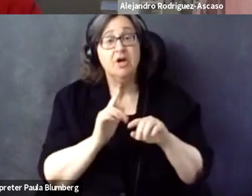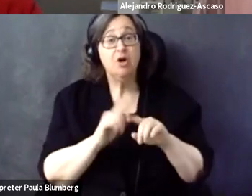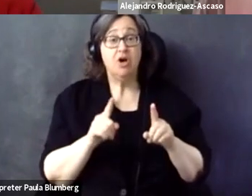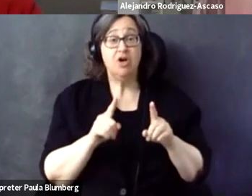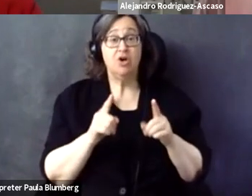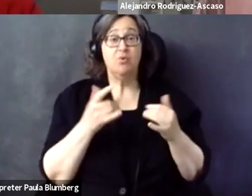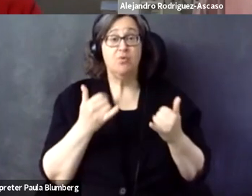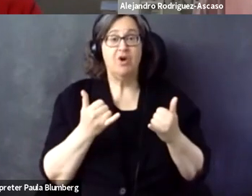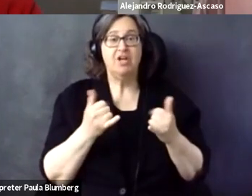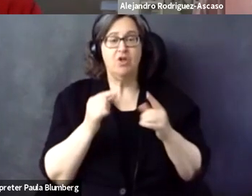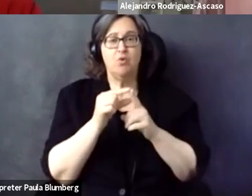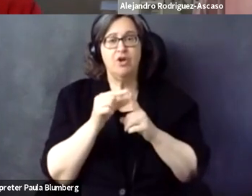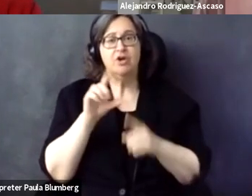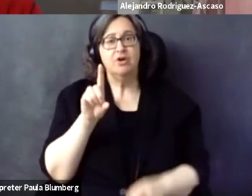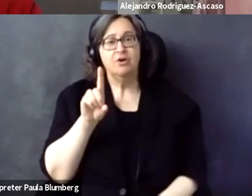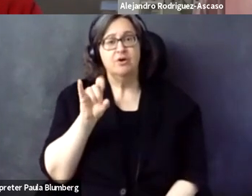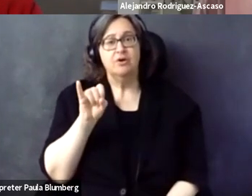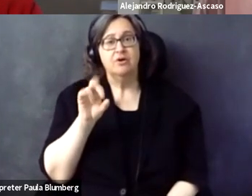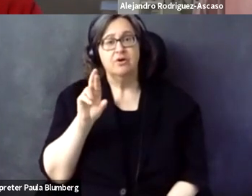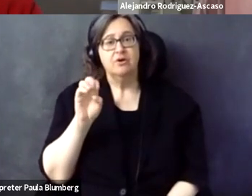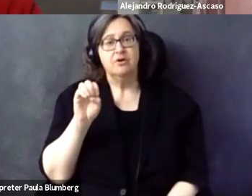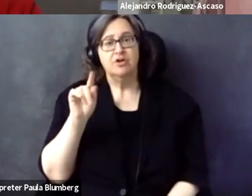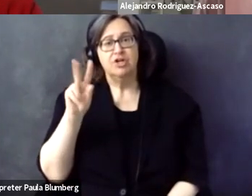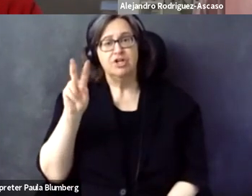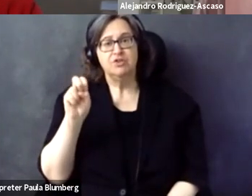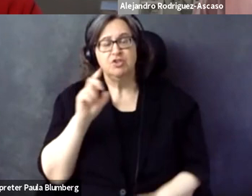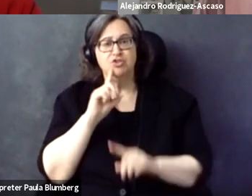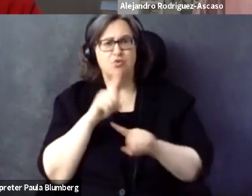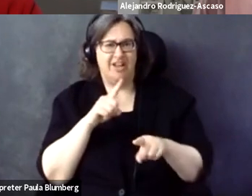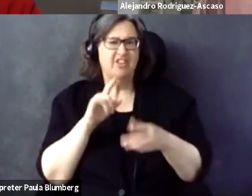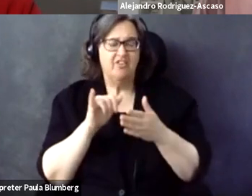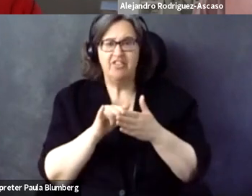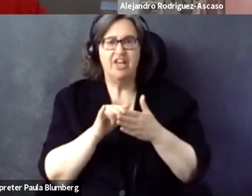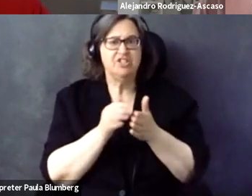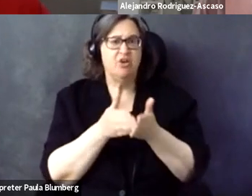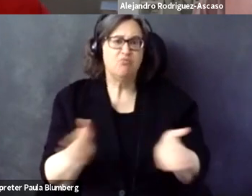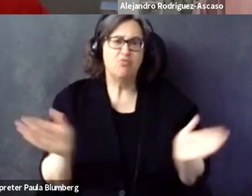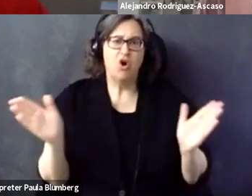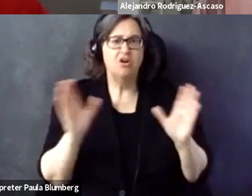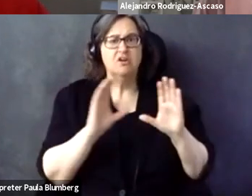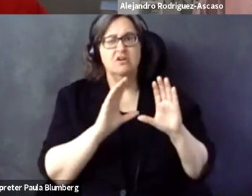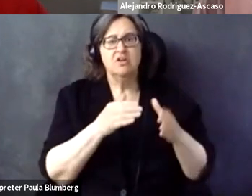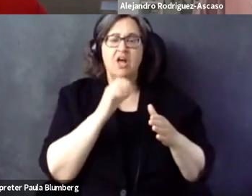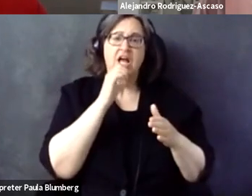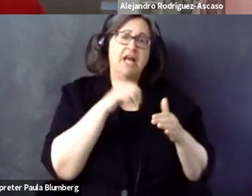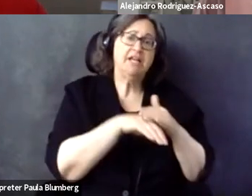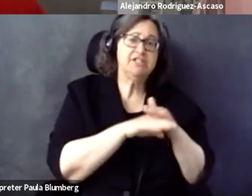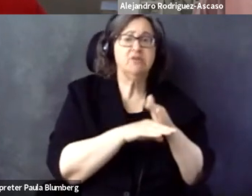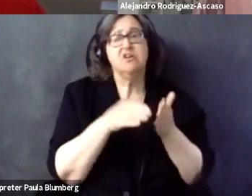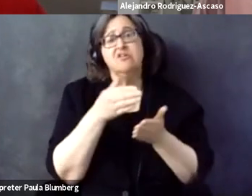bad? It doesn't have the obvious faults in it? At the moment the word's directive is very, very